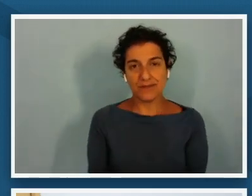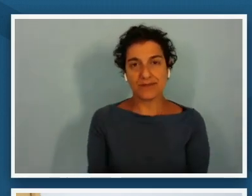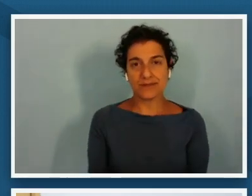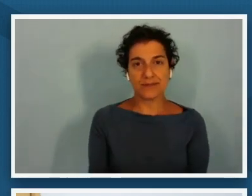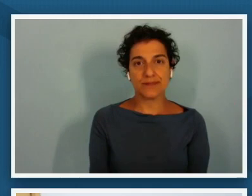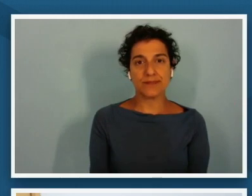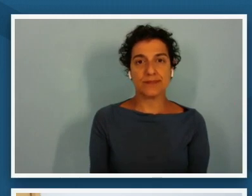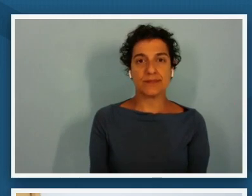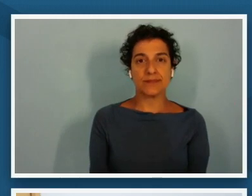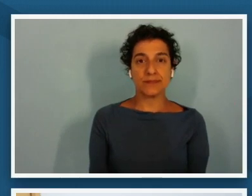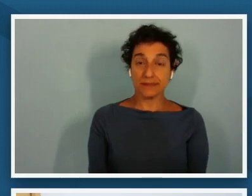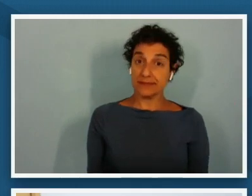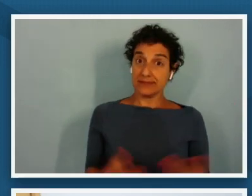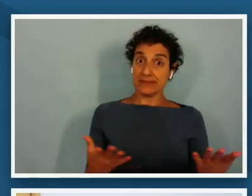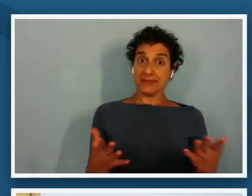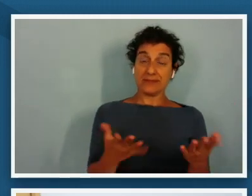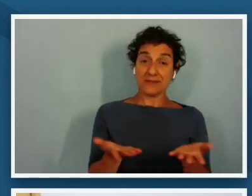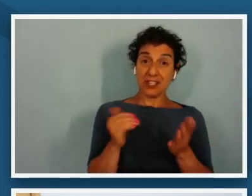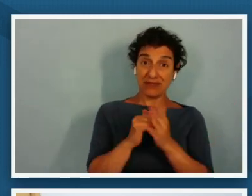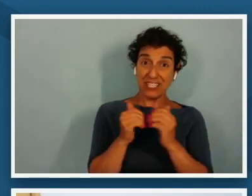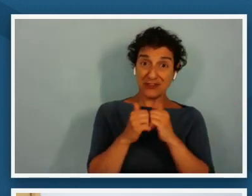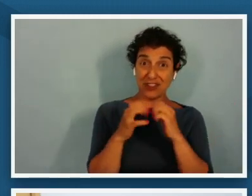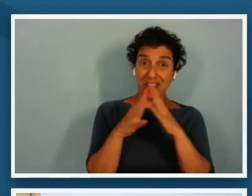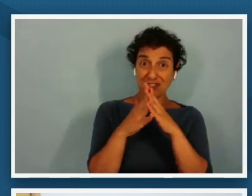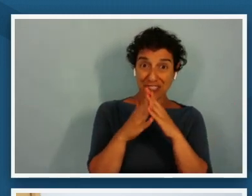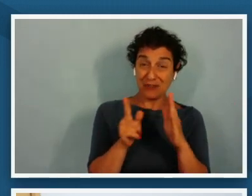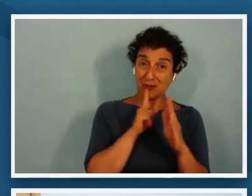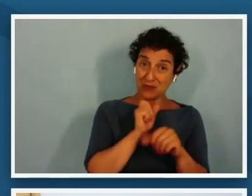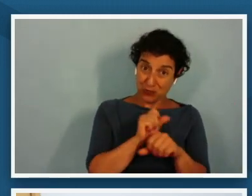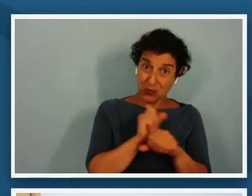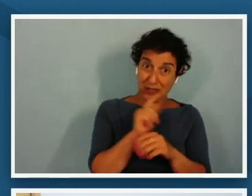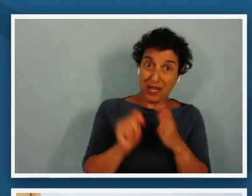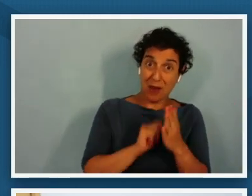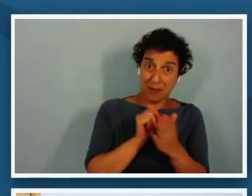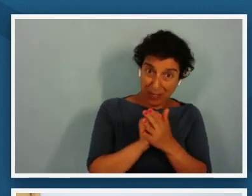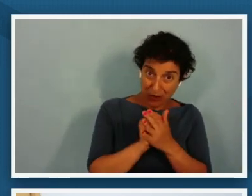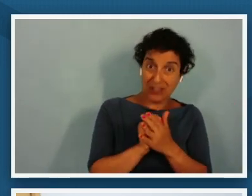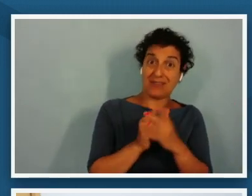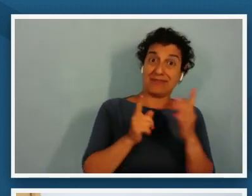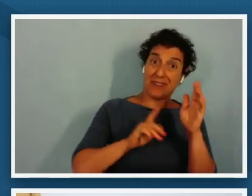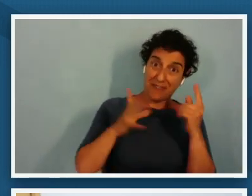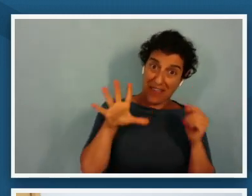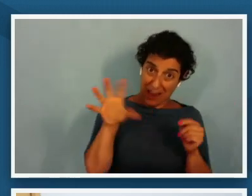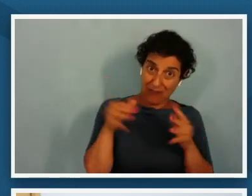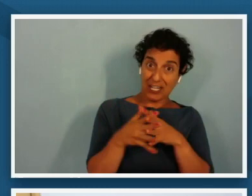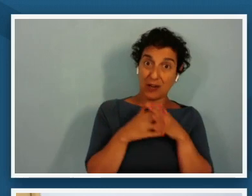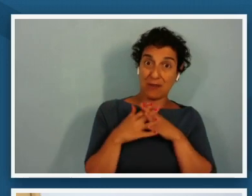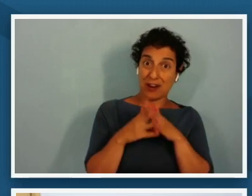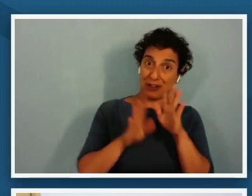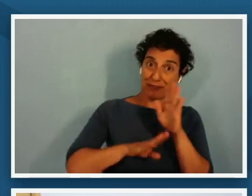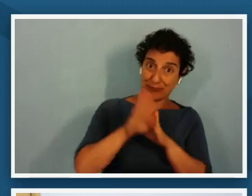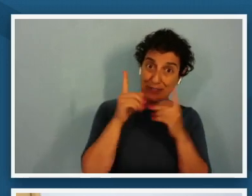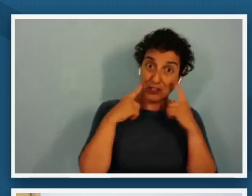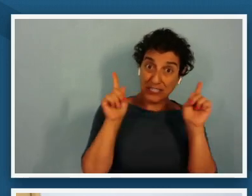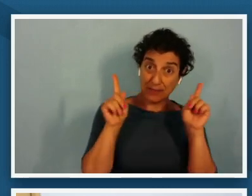reconstruction was truly a period of african american achievement